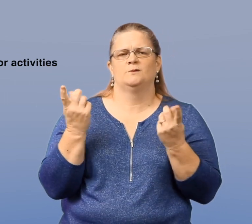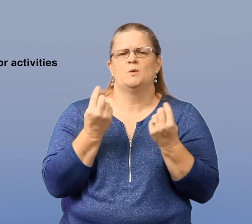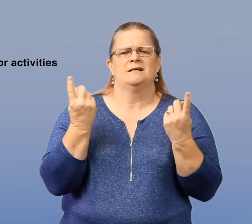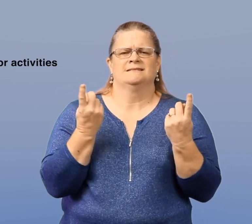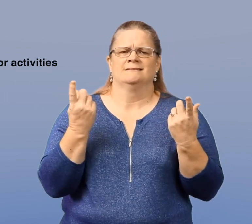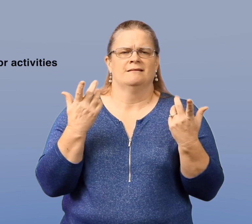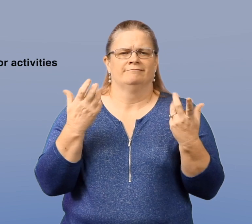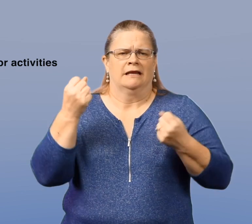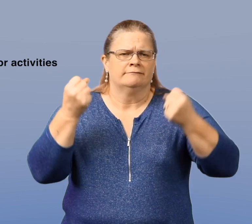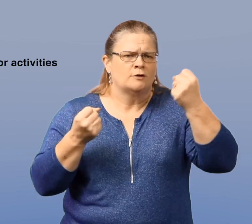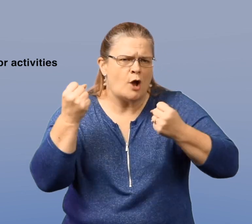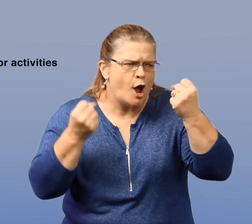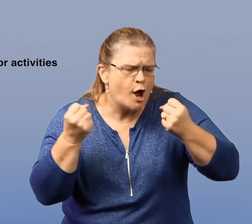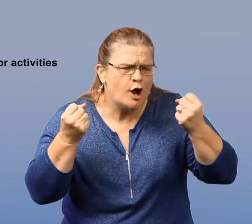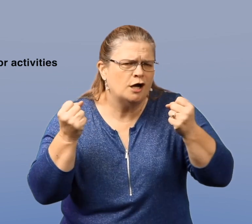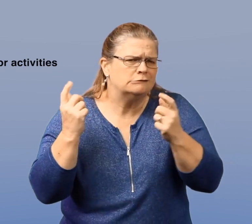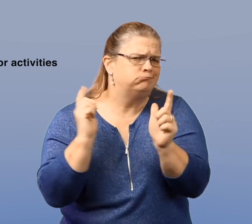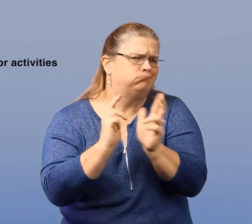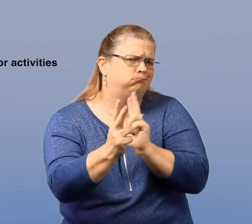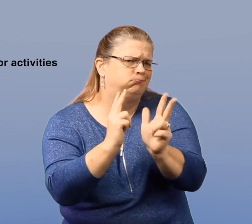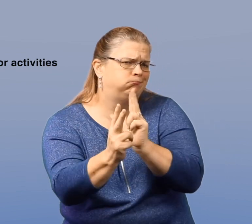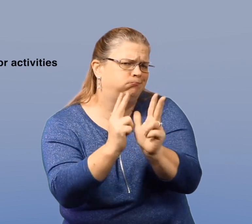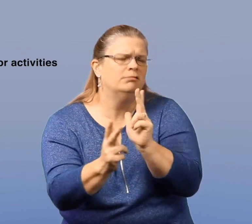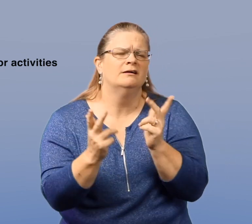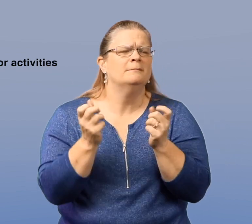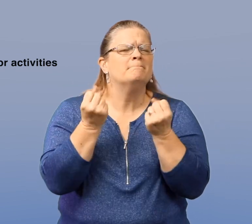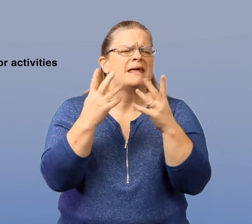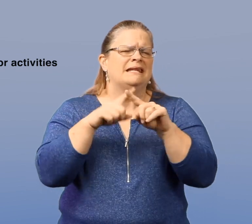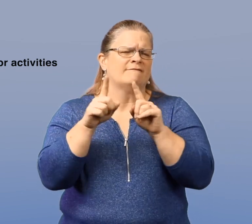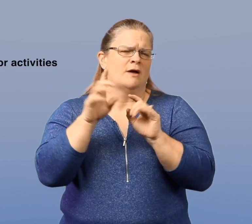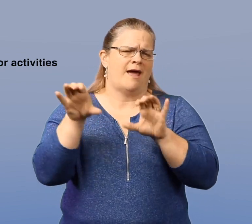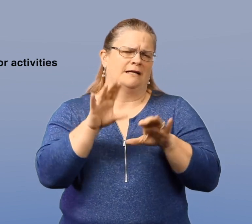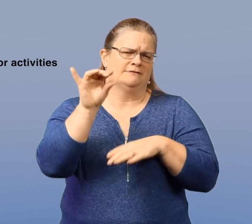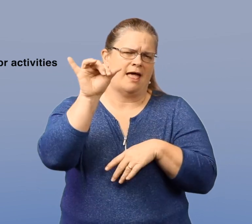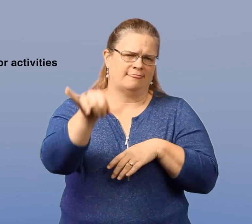or even something like street racing. Those kinds of activities are risky.